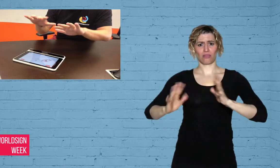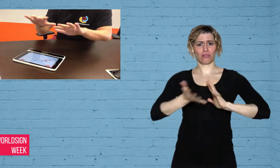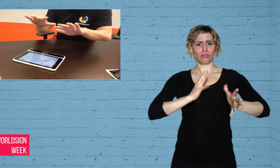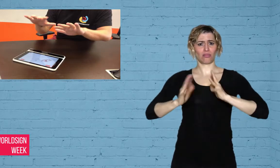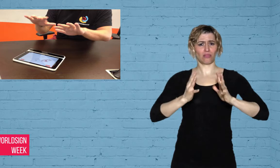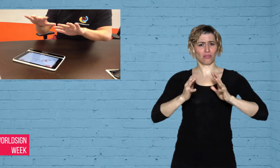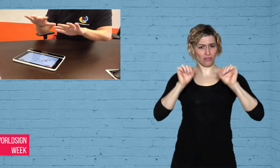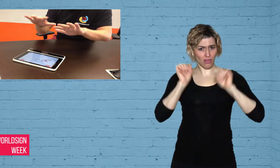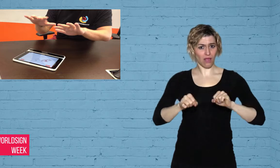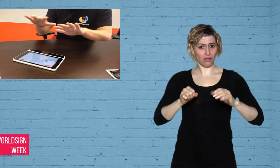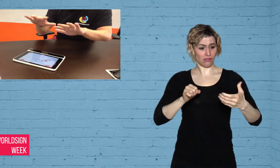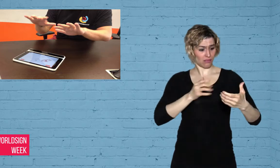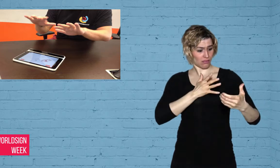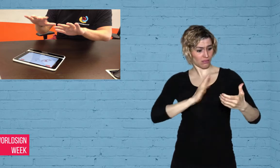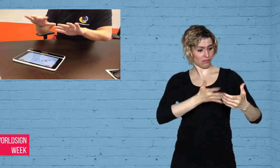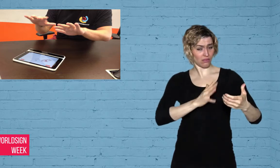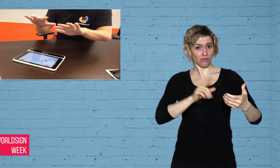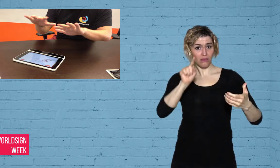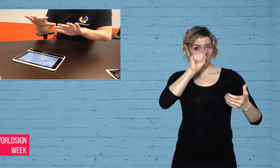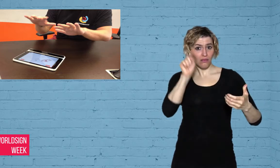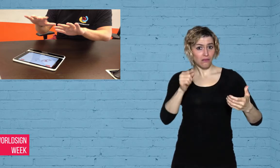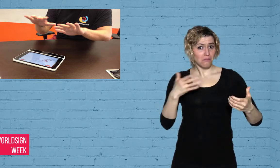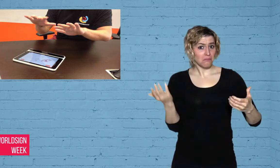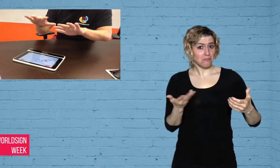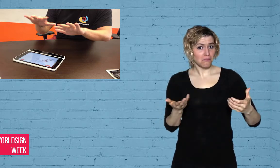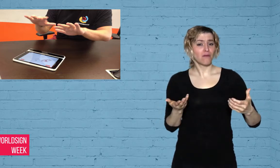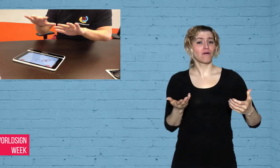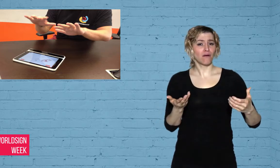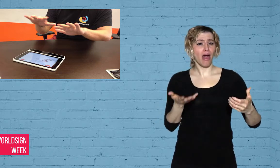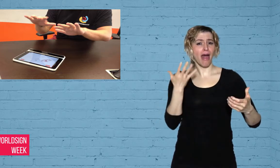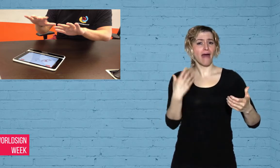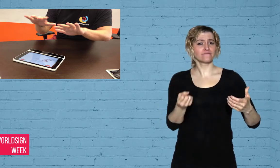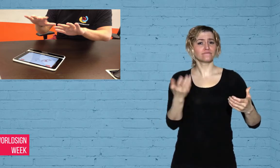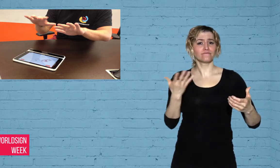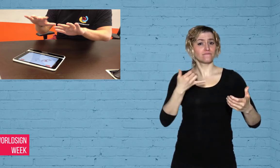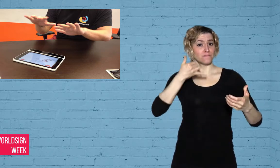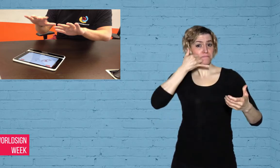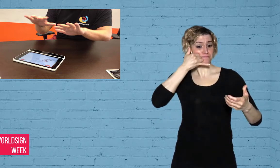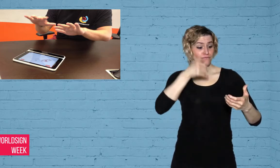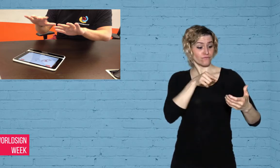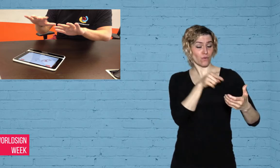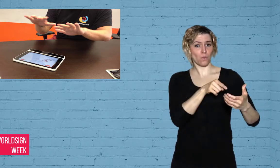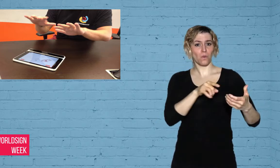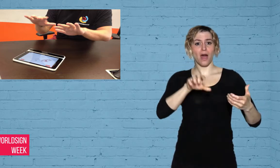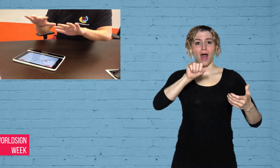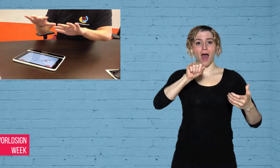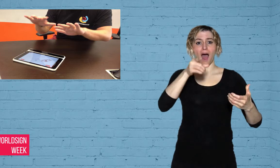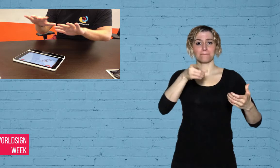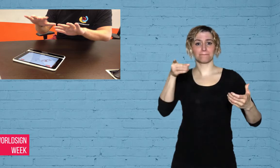language? A mobile app called